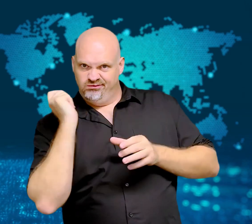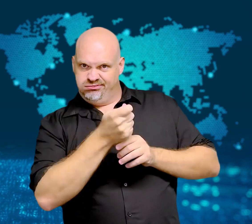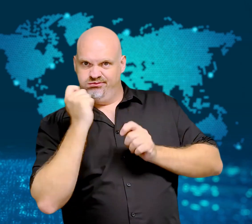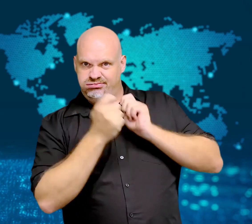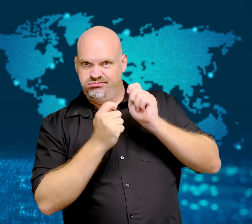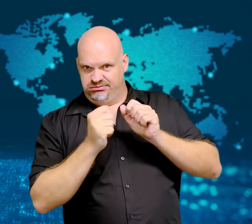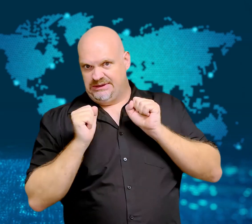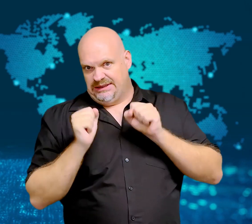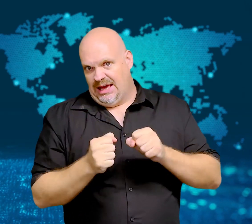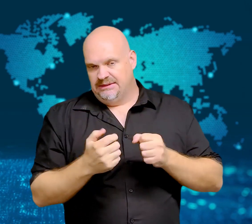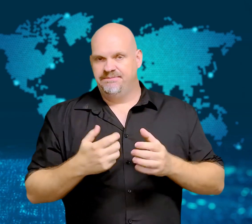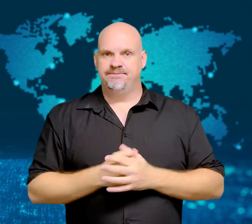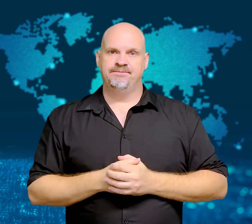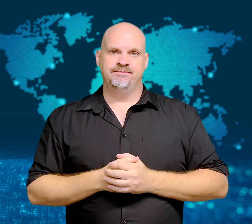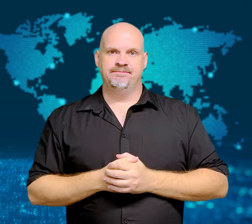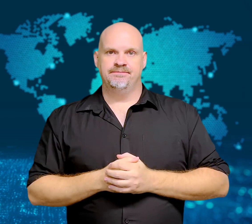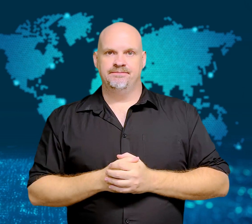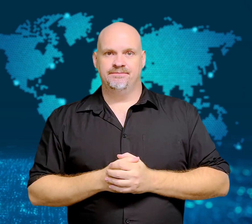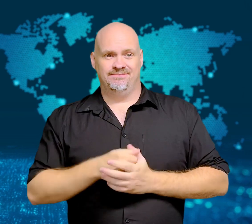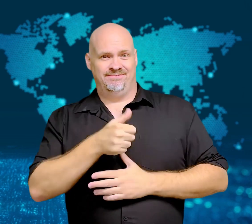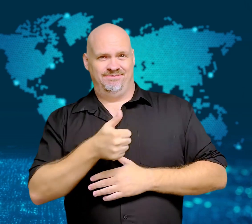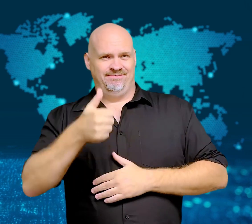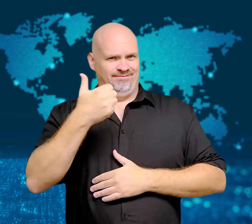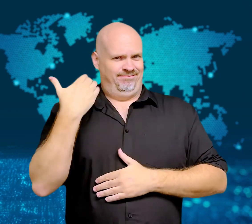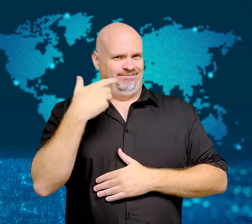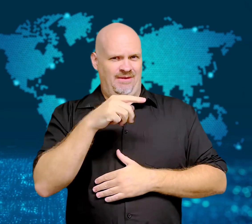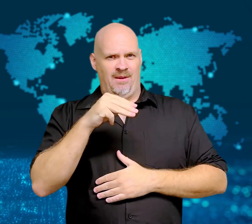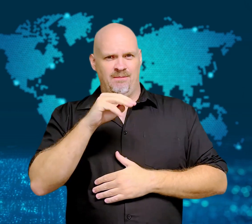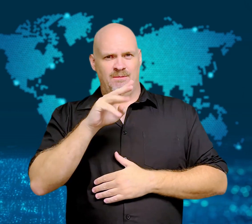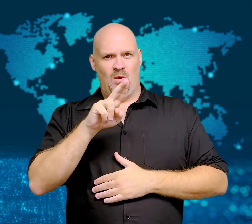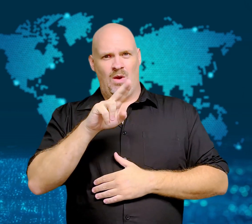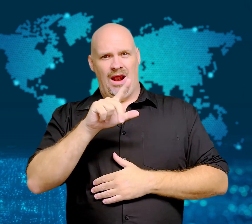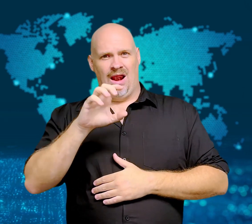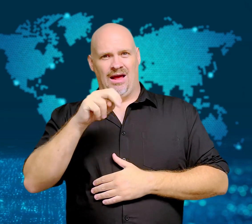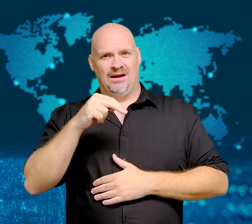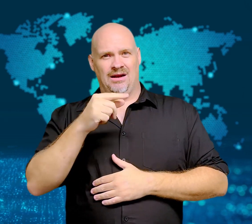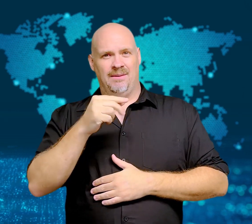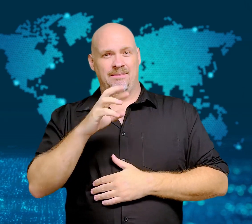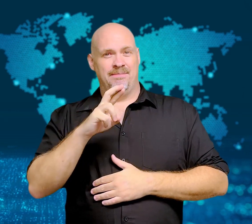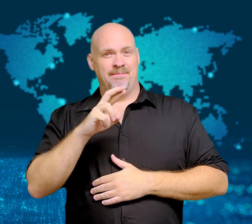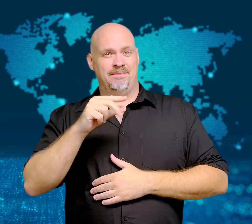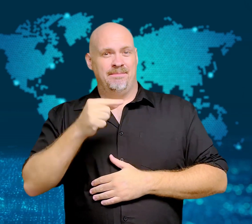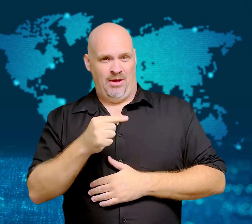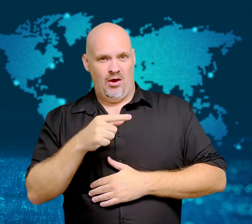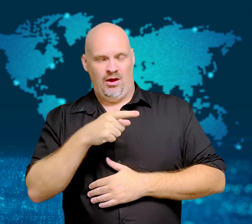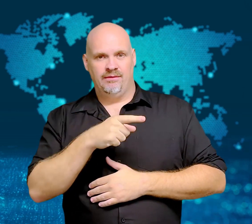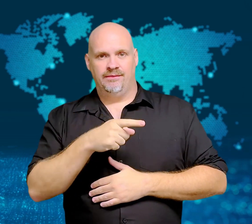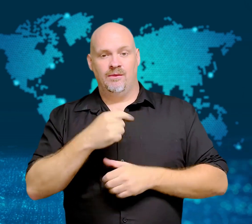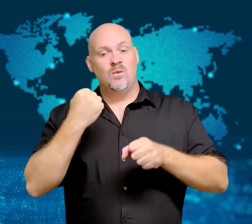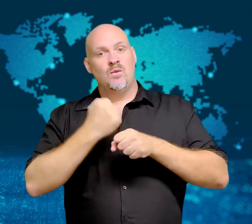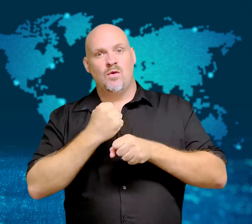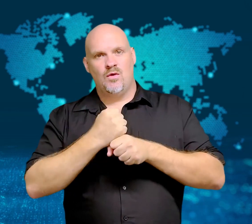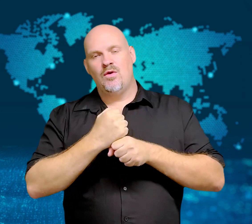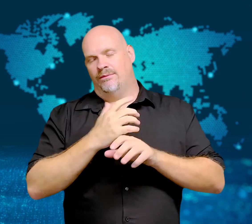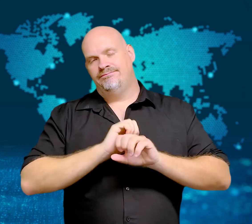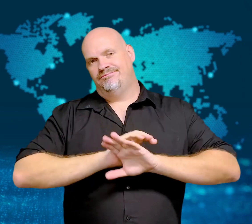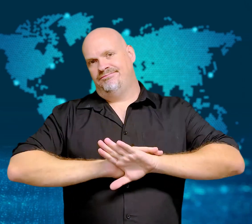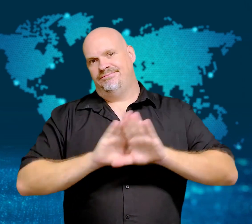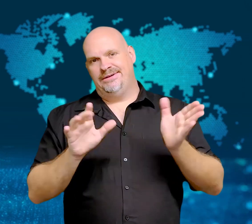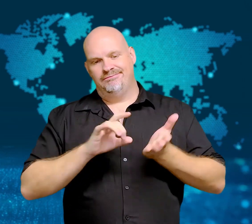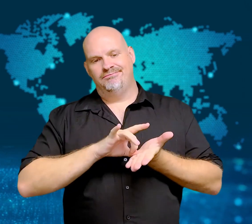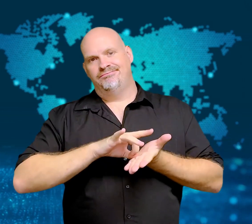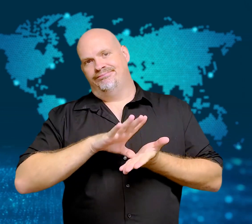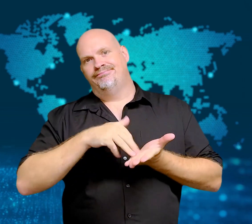may also face legal liability from the families of victims.